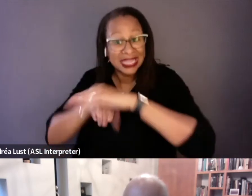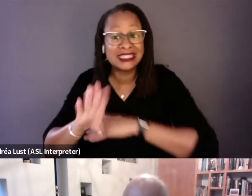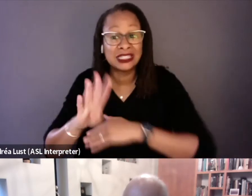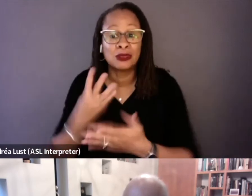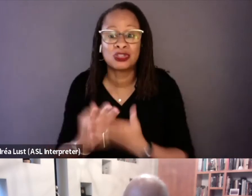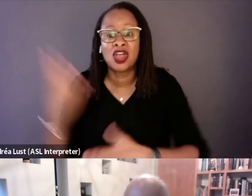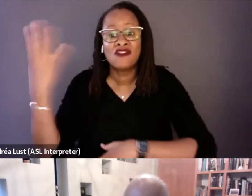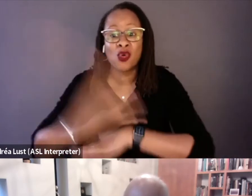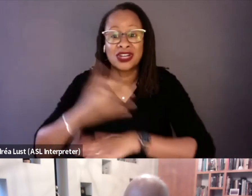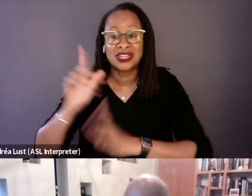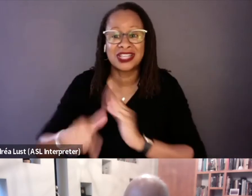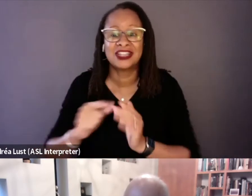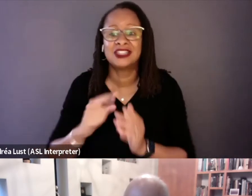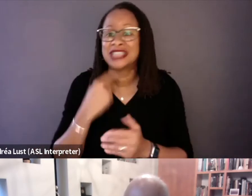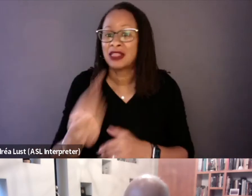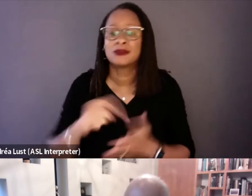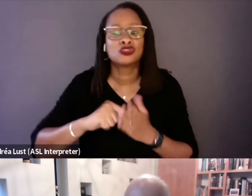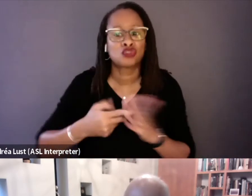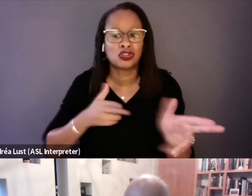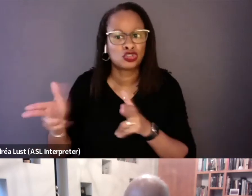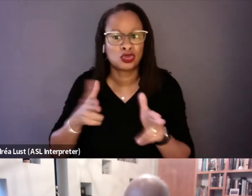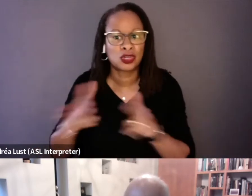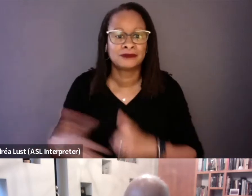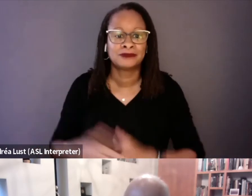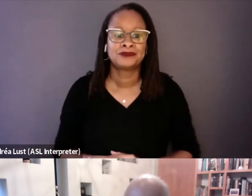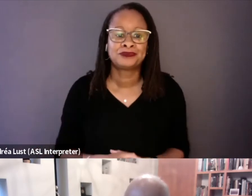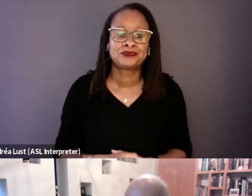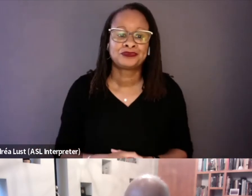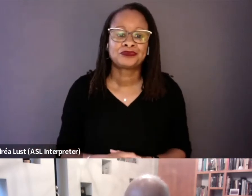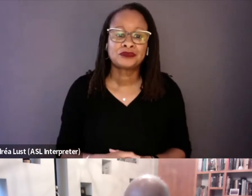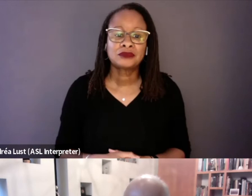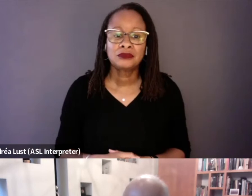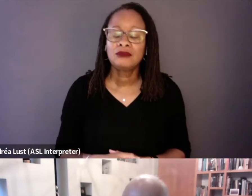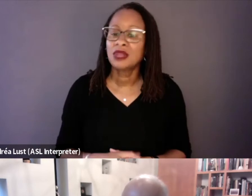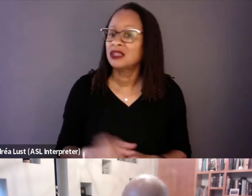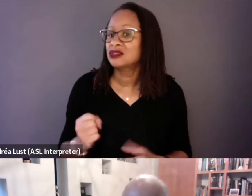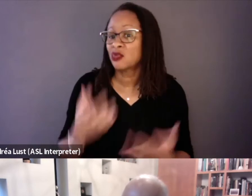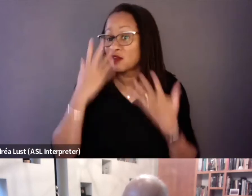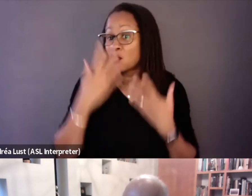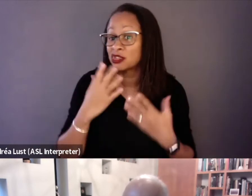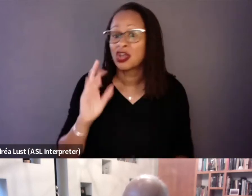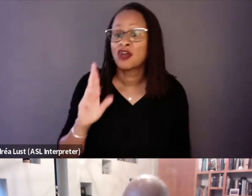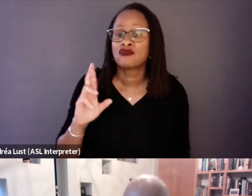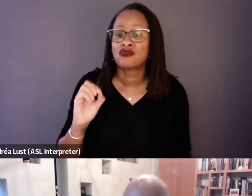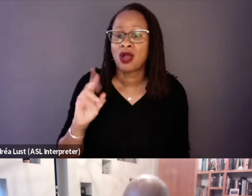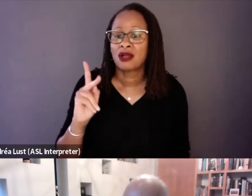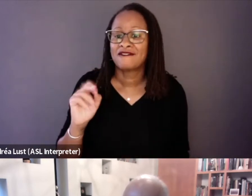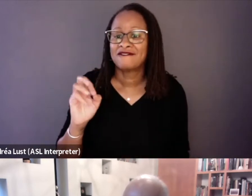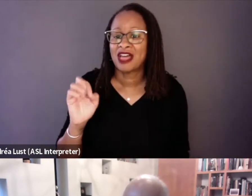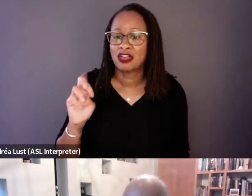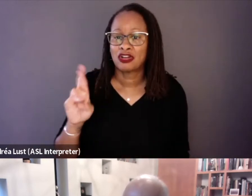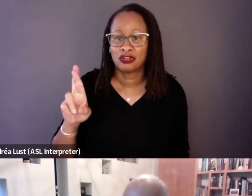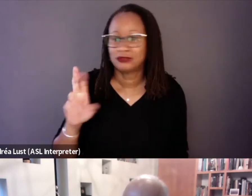and tell them to start shooting." And unfortunately, Rockefeller didn't do that, but that was what we were wanting him to come and see.